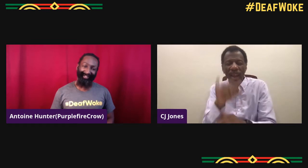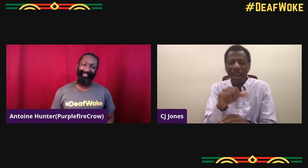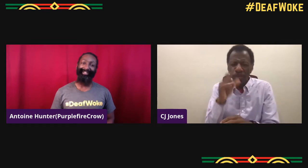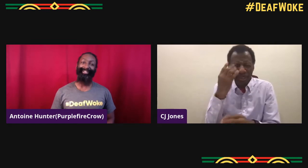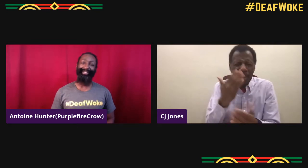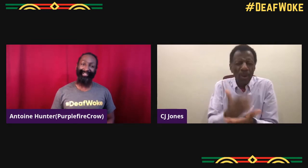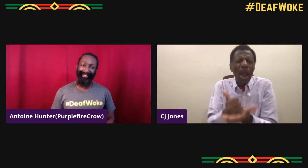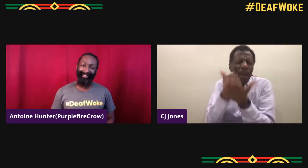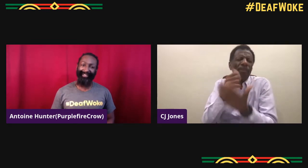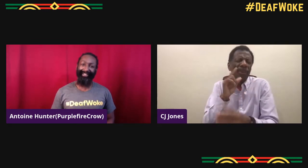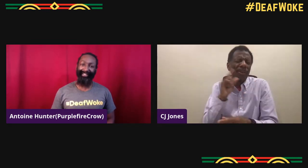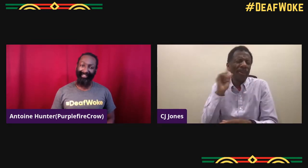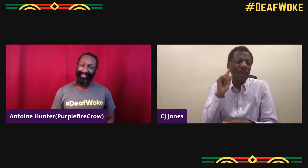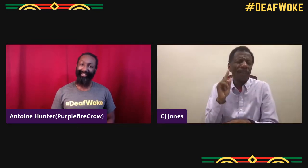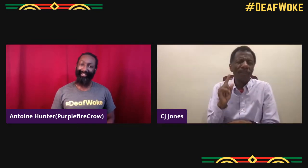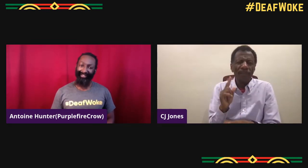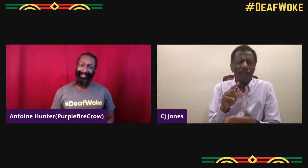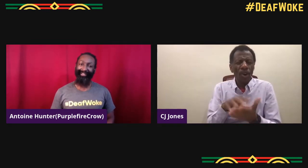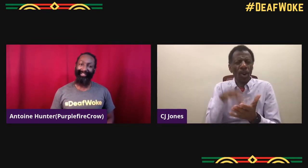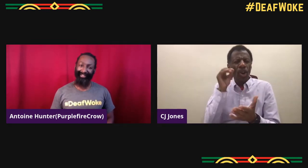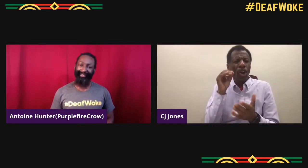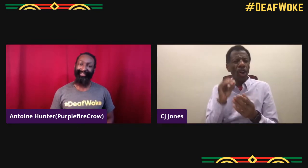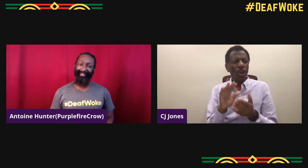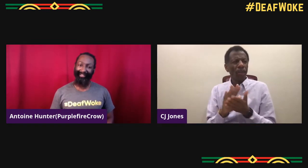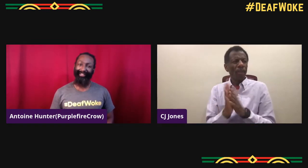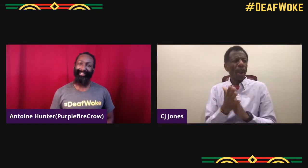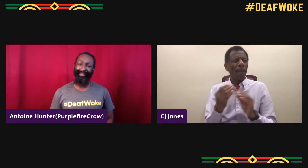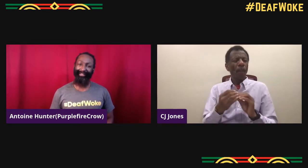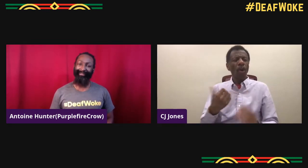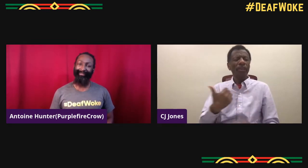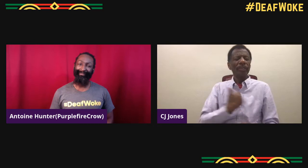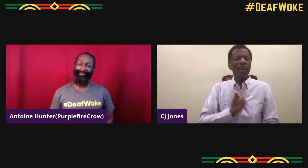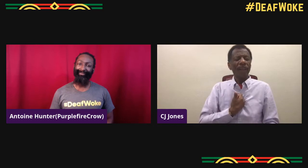So I wish the theater curriculum was still a priority.